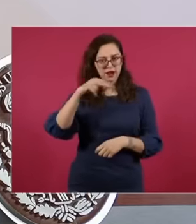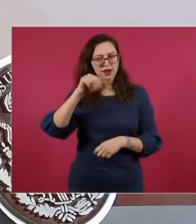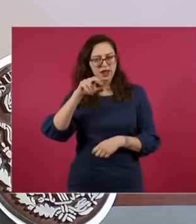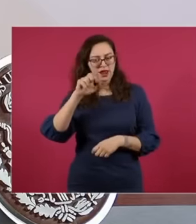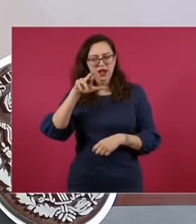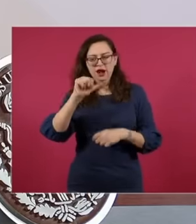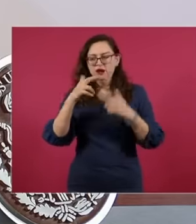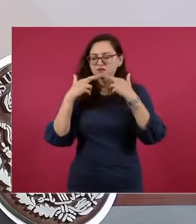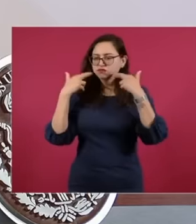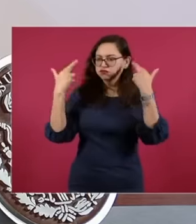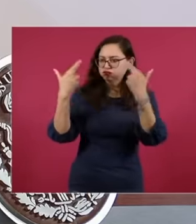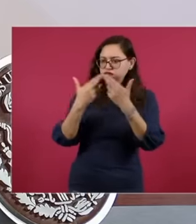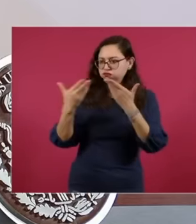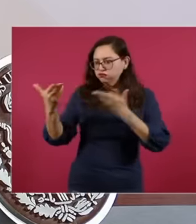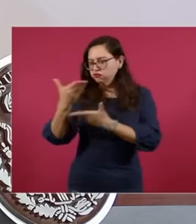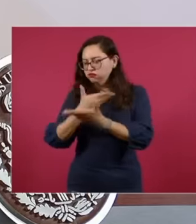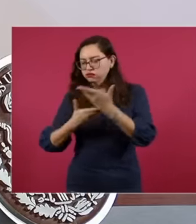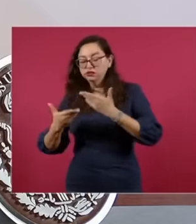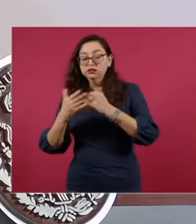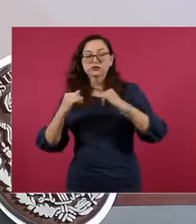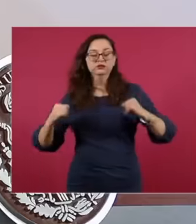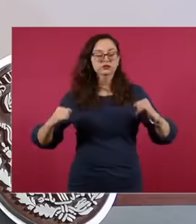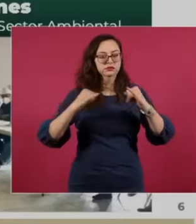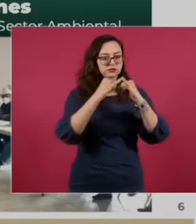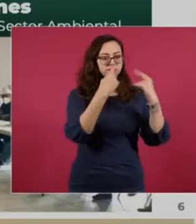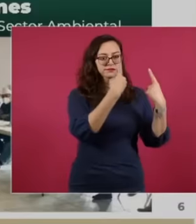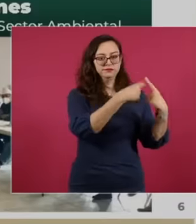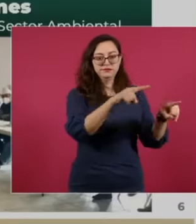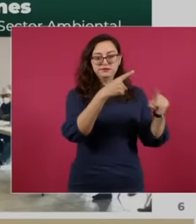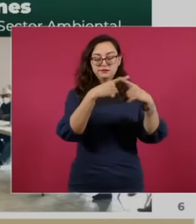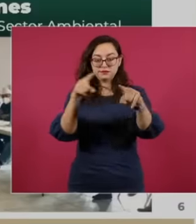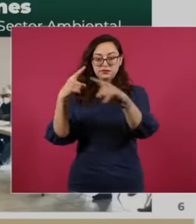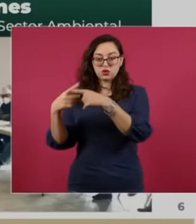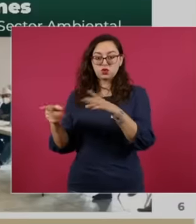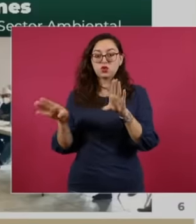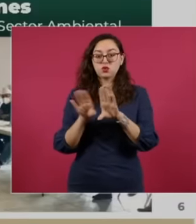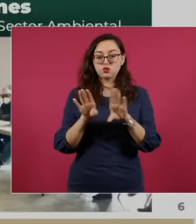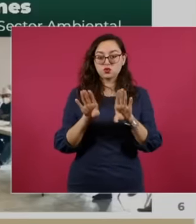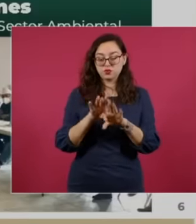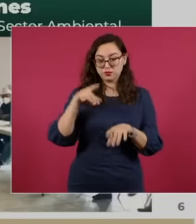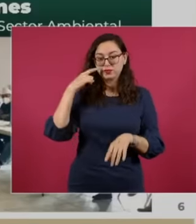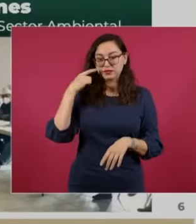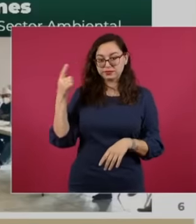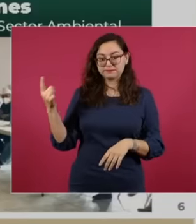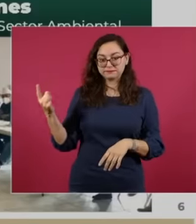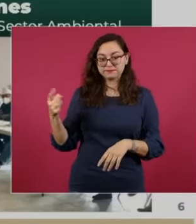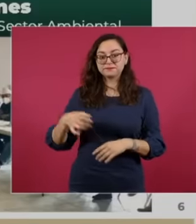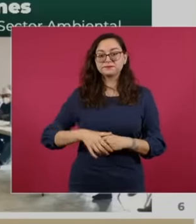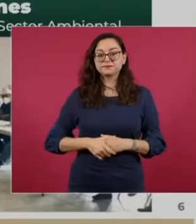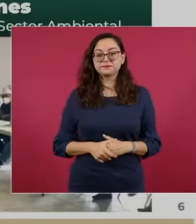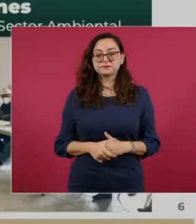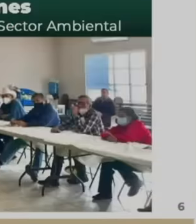to different agencies. One of the five axes that he instructs is the axis of Environmental Health